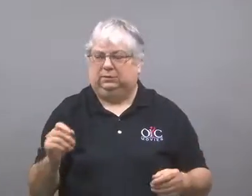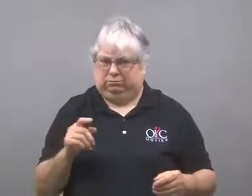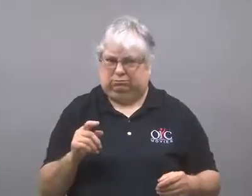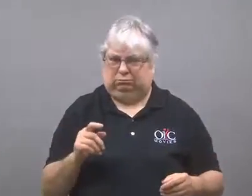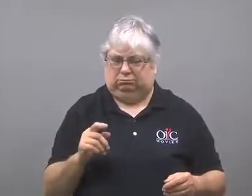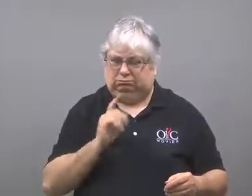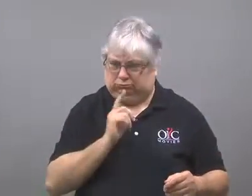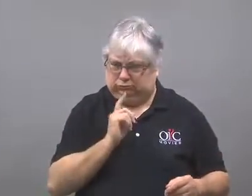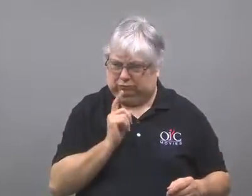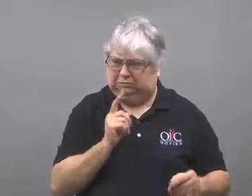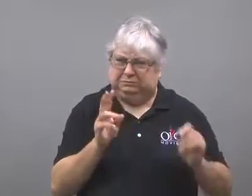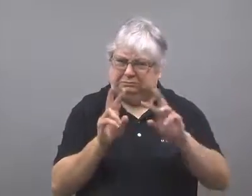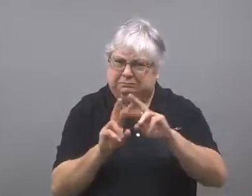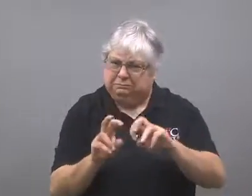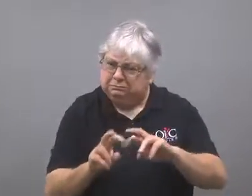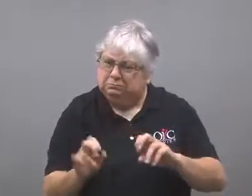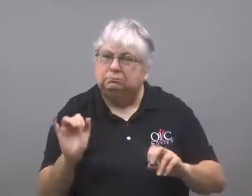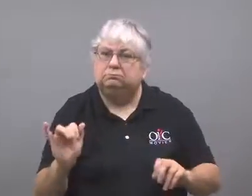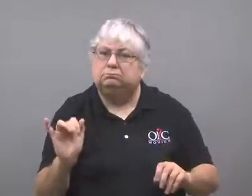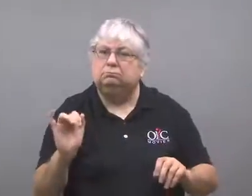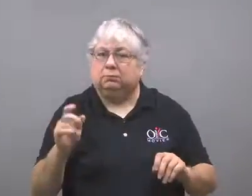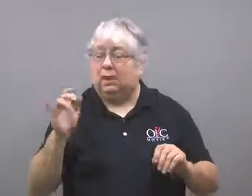That's being looked into.